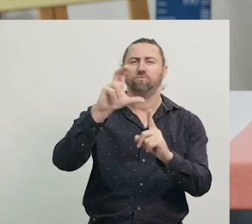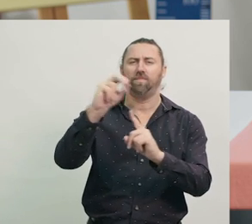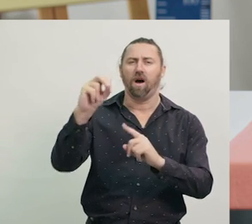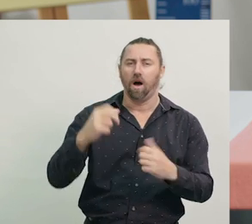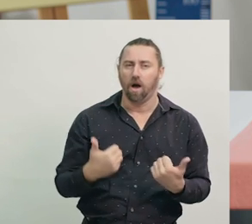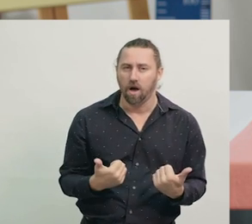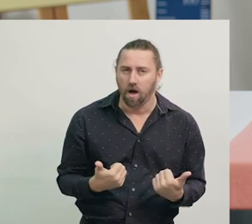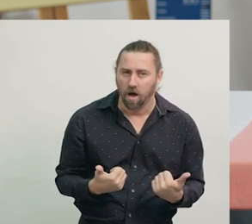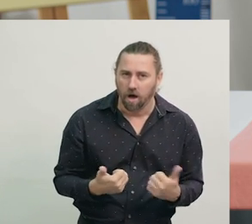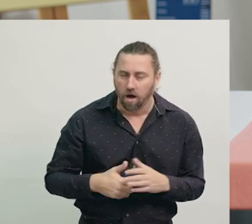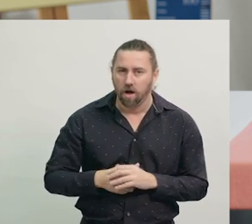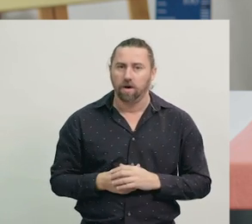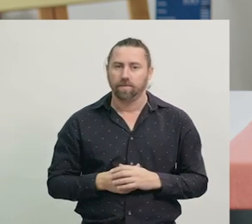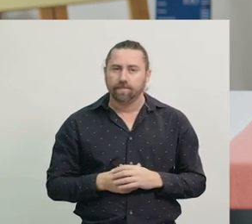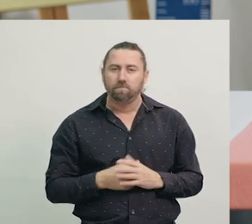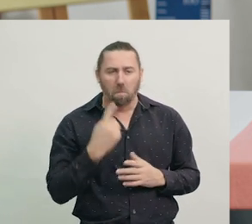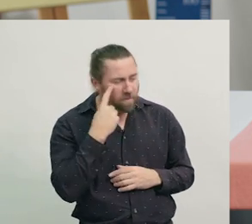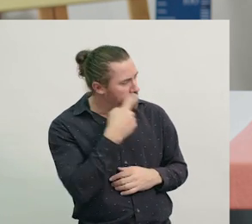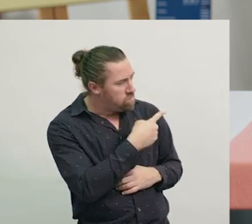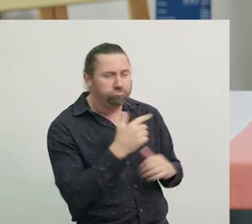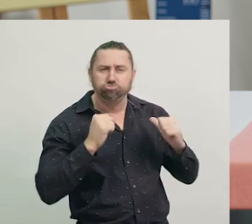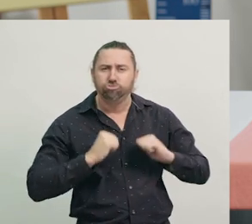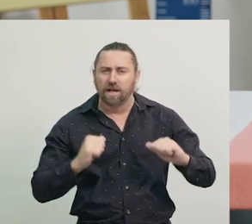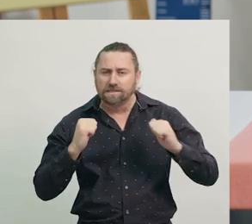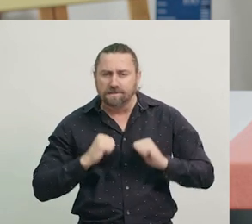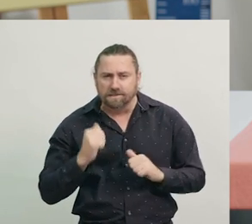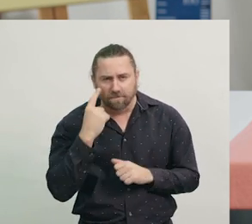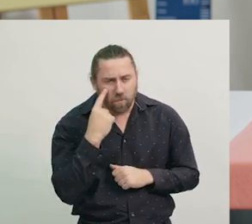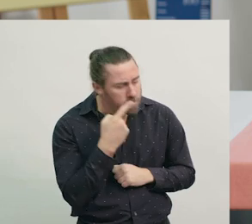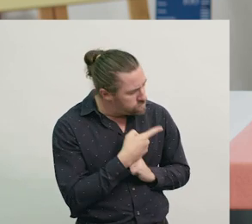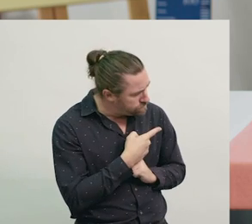Let's find out the time on some other digital clocks.